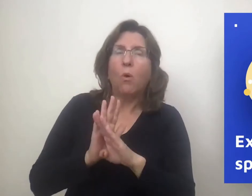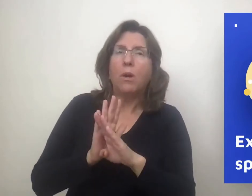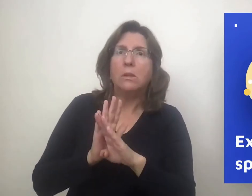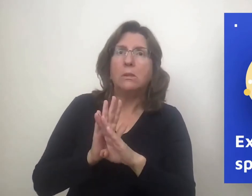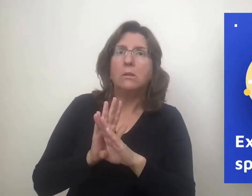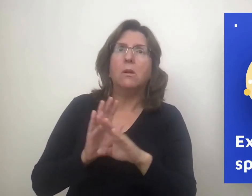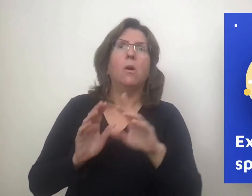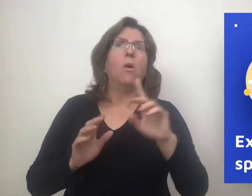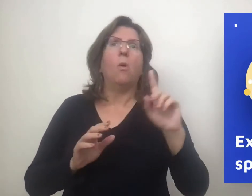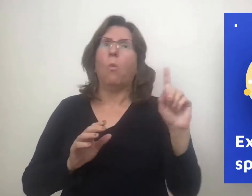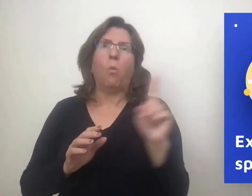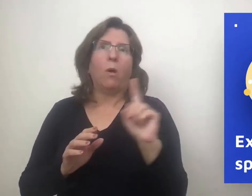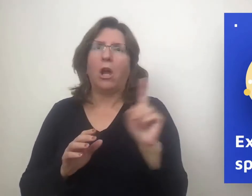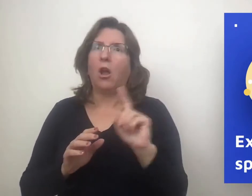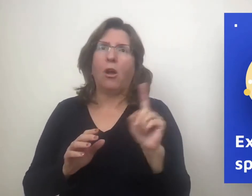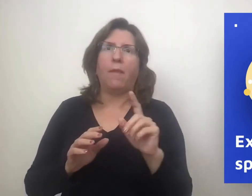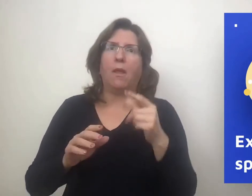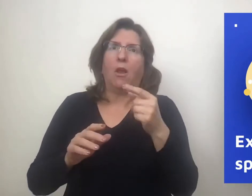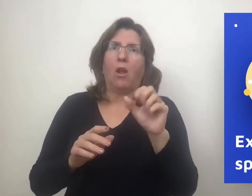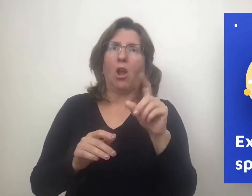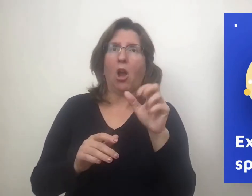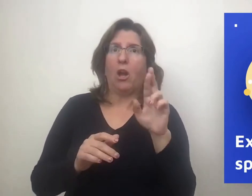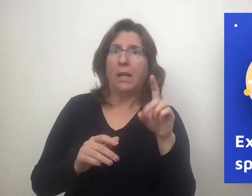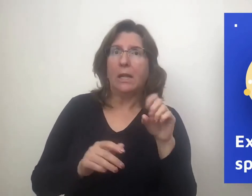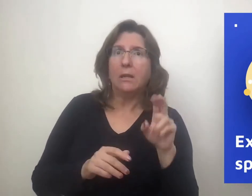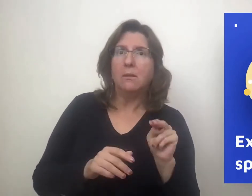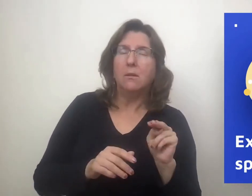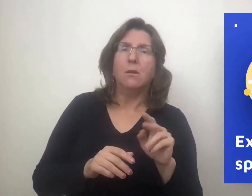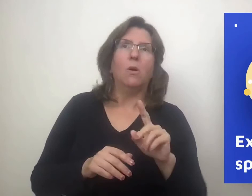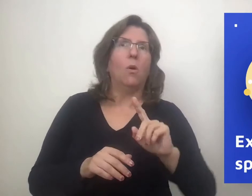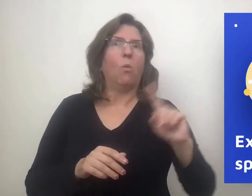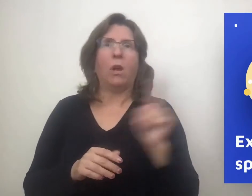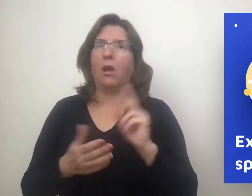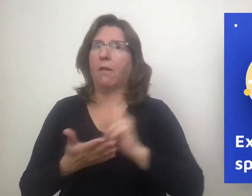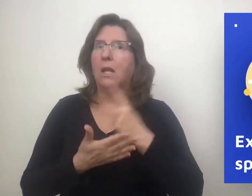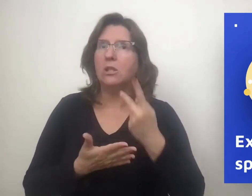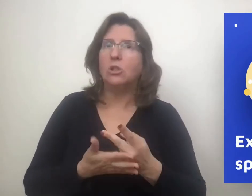I can then add other details about the location of the front door, the garden,